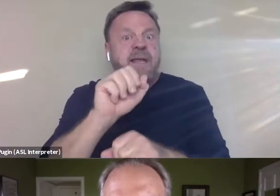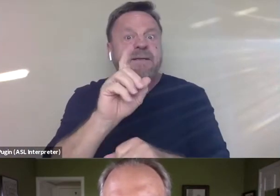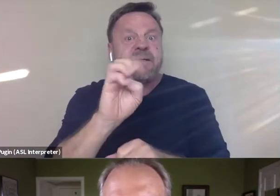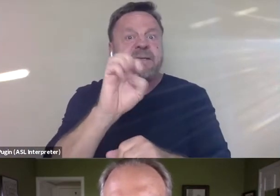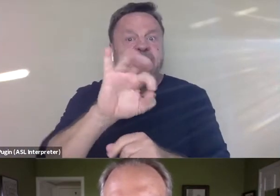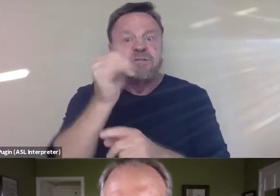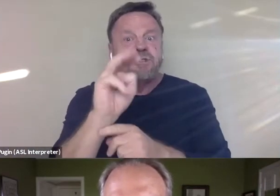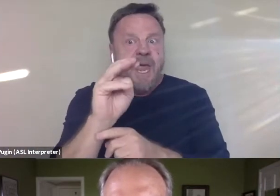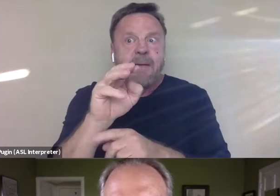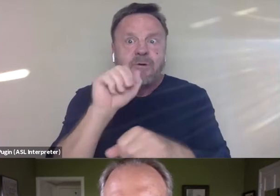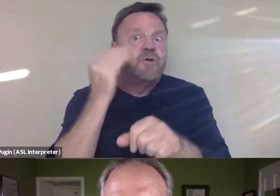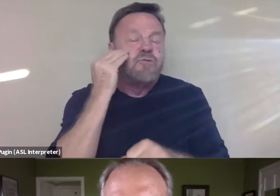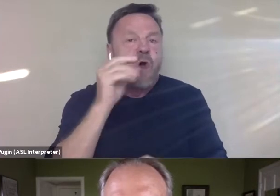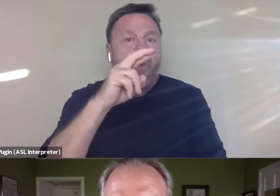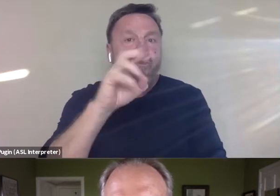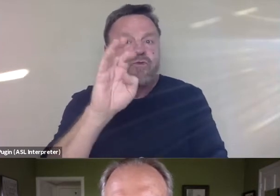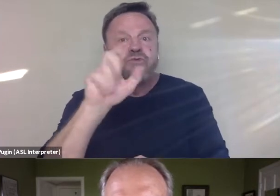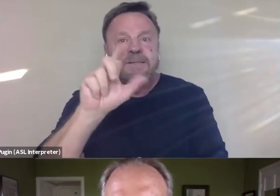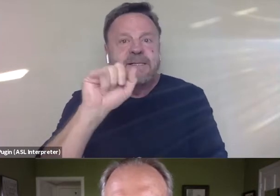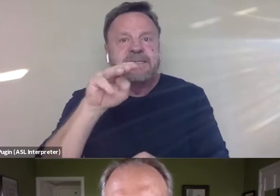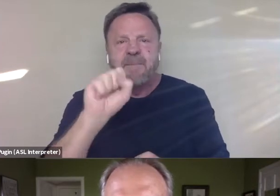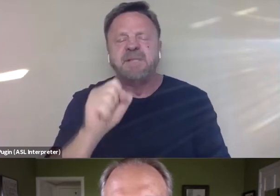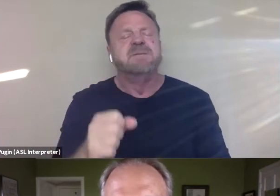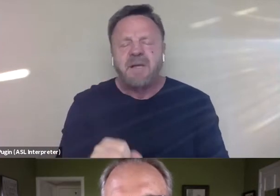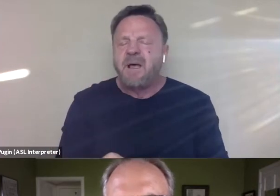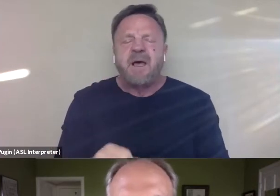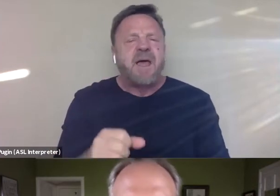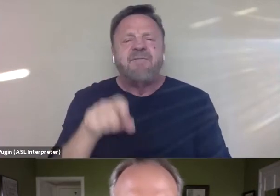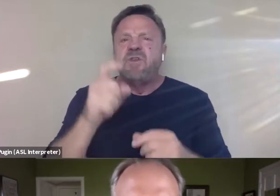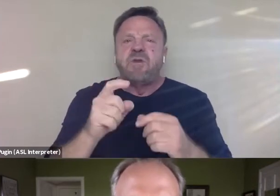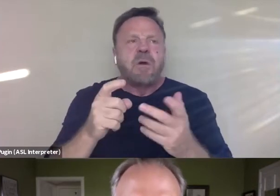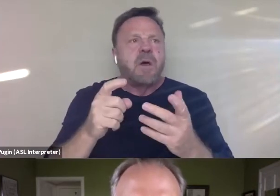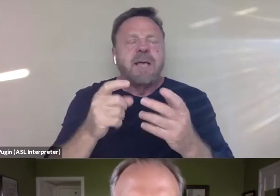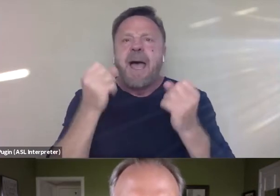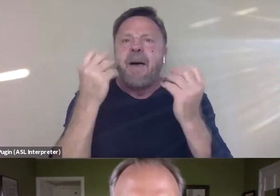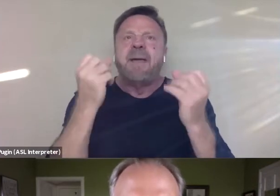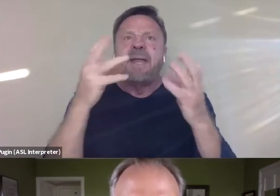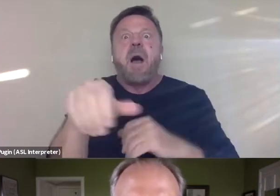I can't imagine having to do that times 20 people or times how many other people are out there.